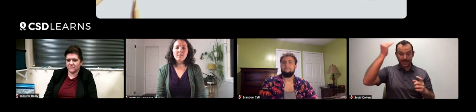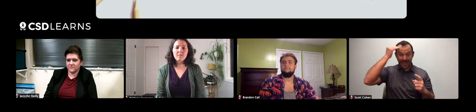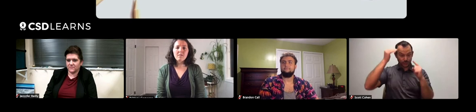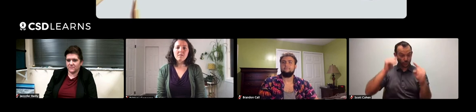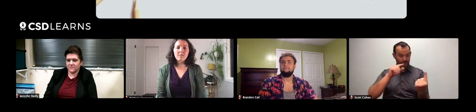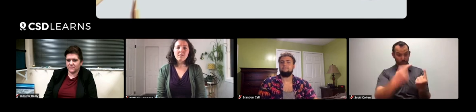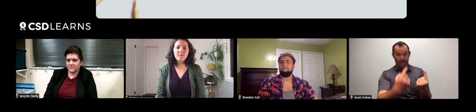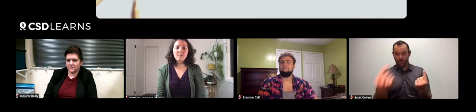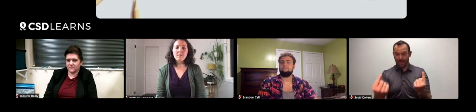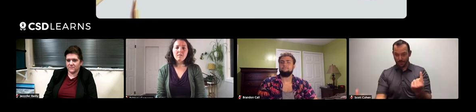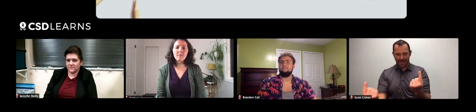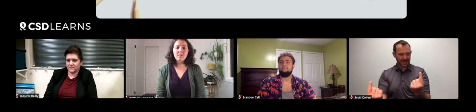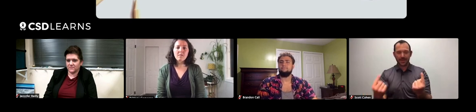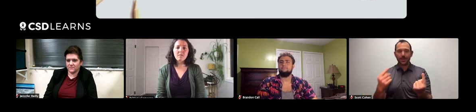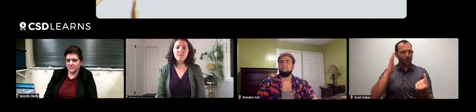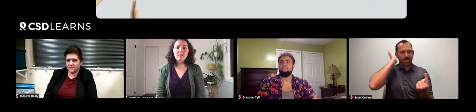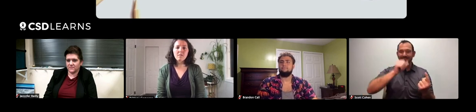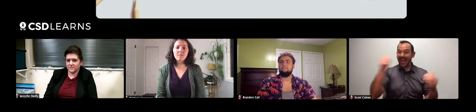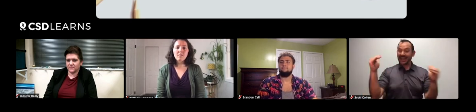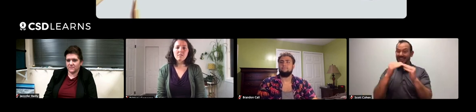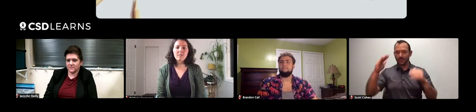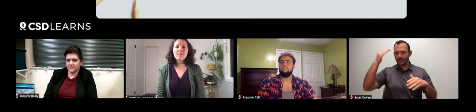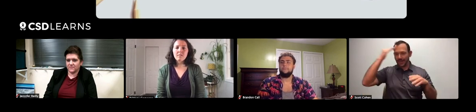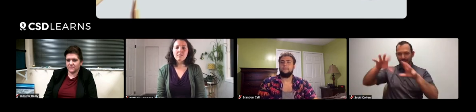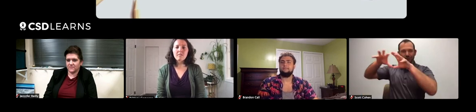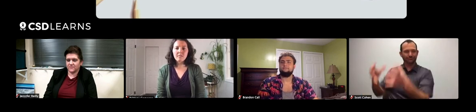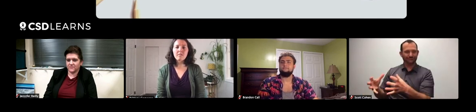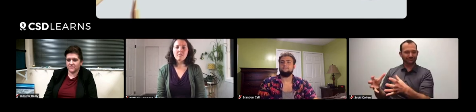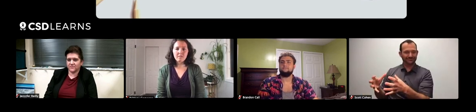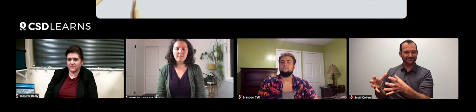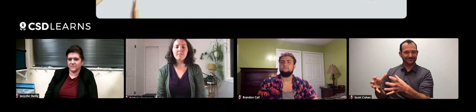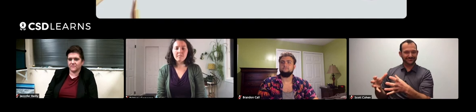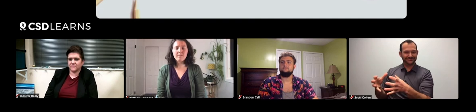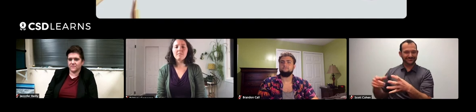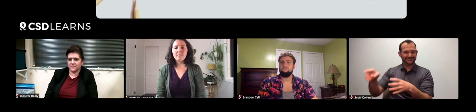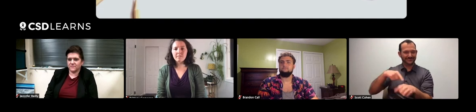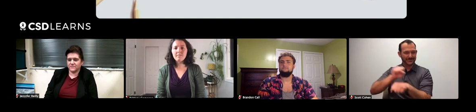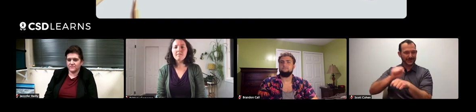Knowing that they're all individuals,